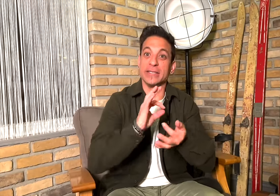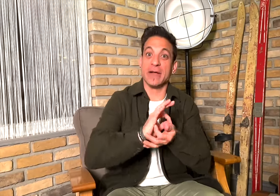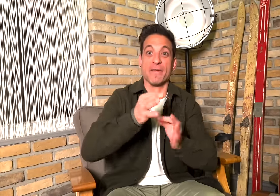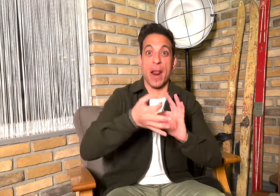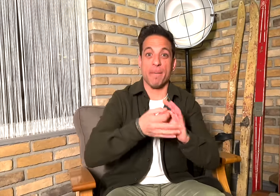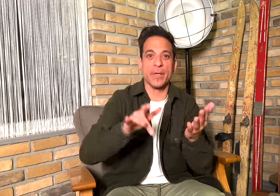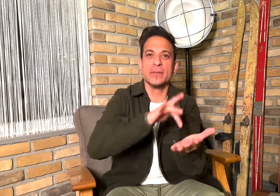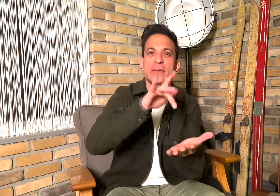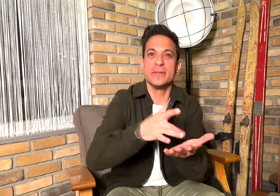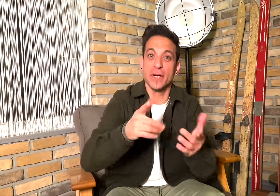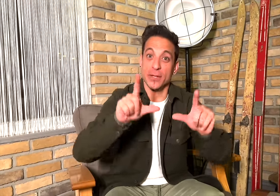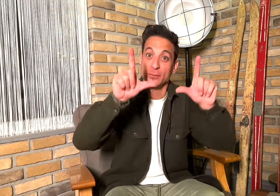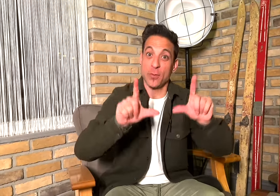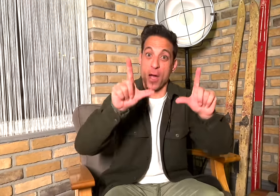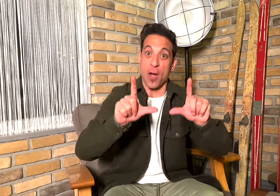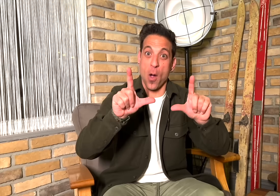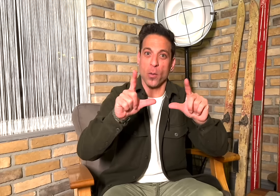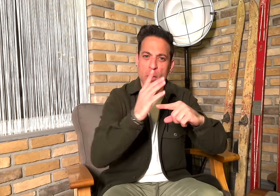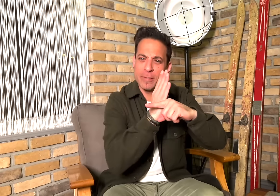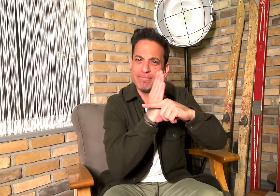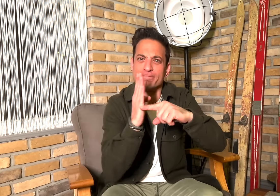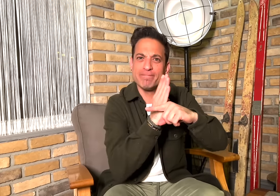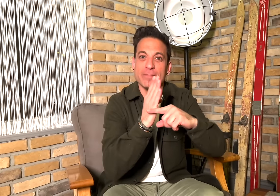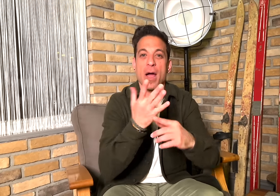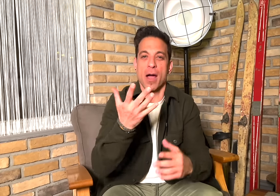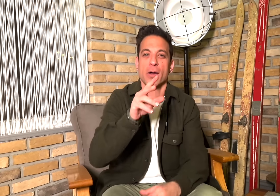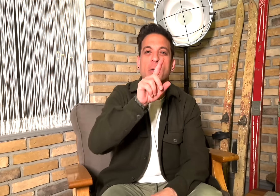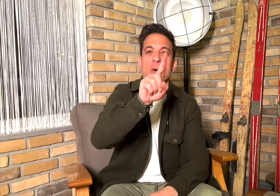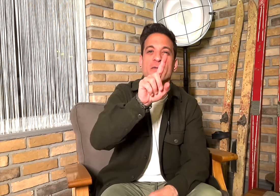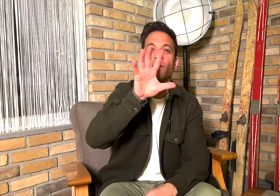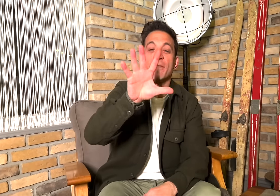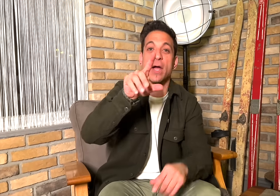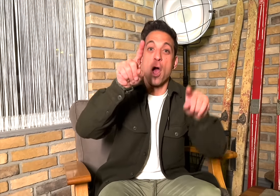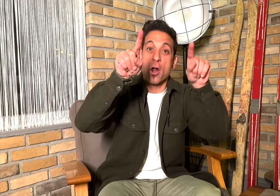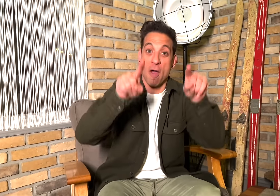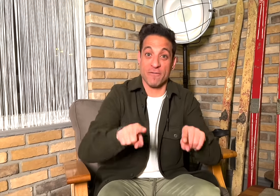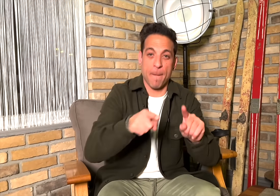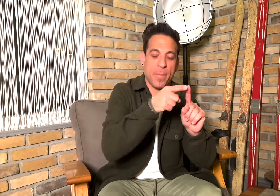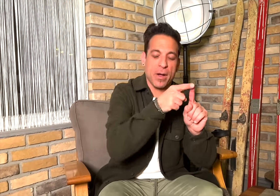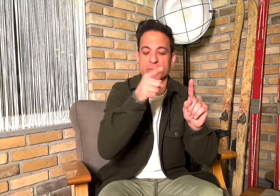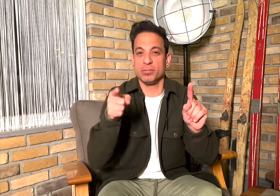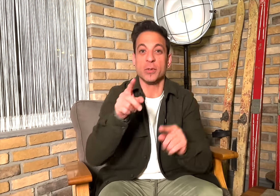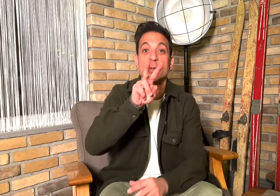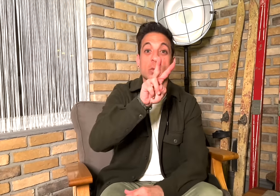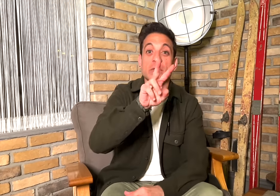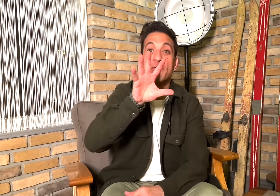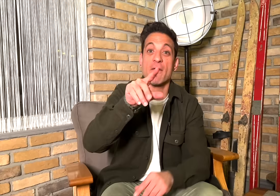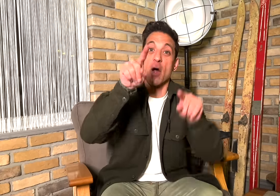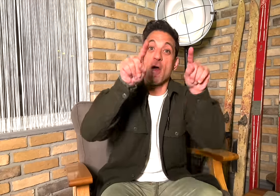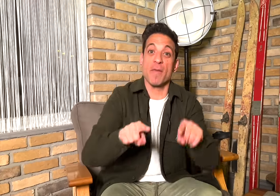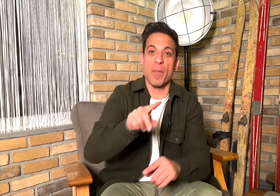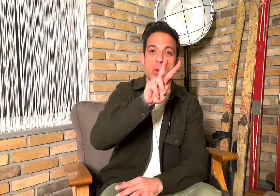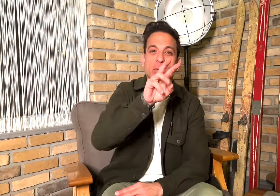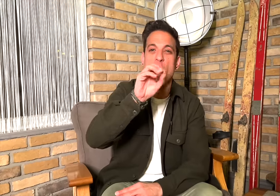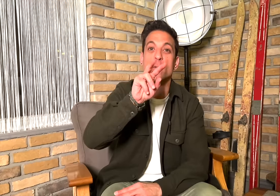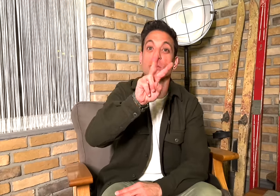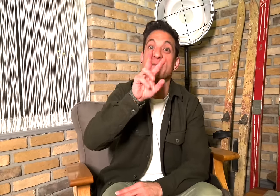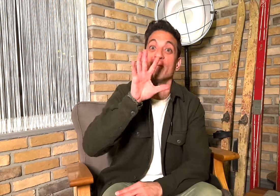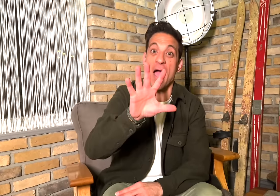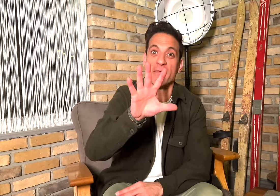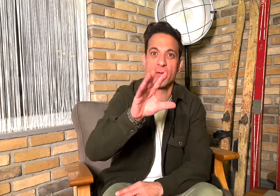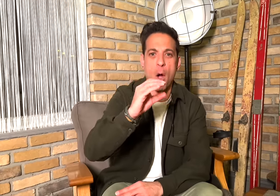Summer Deaflympics in Tokyo from 15 November to 25 November 2025?